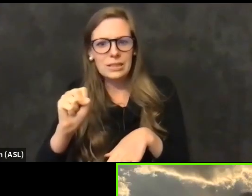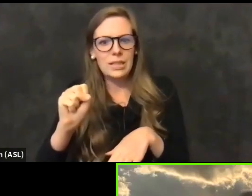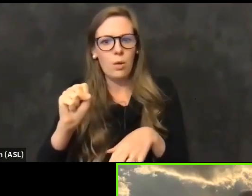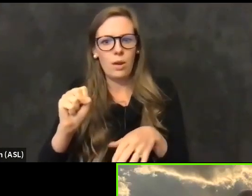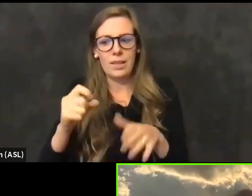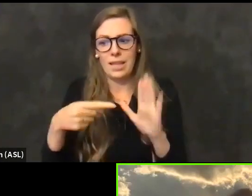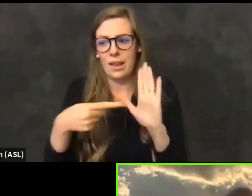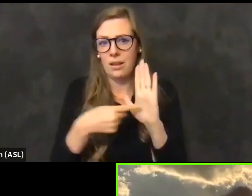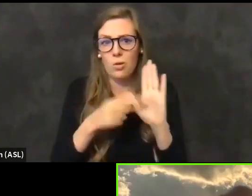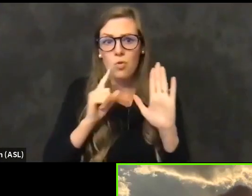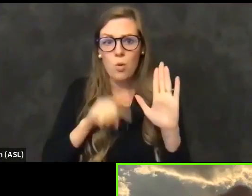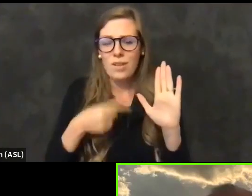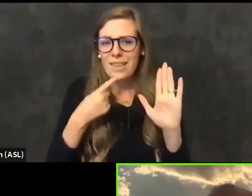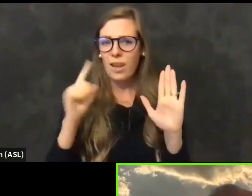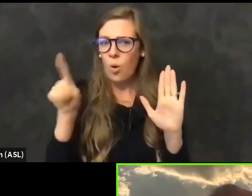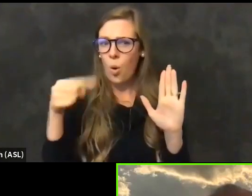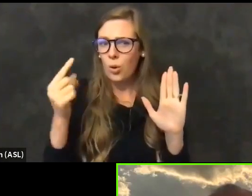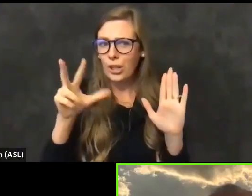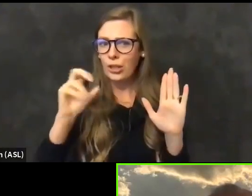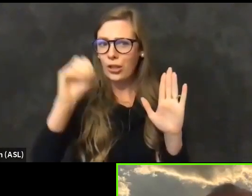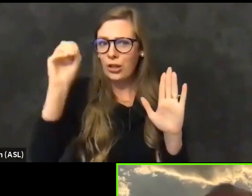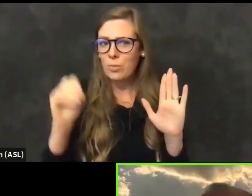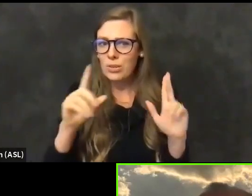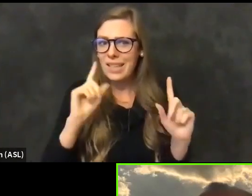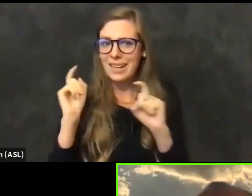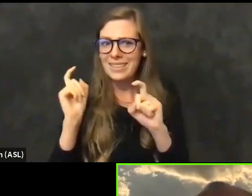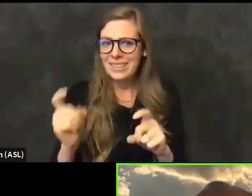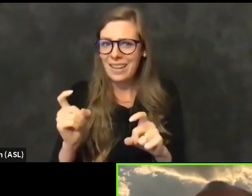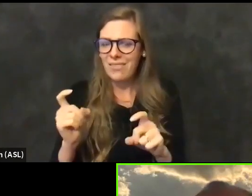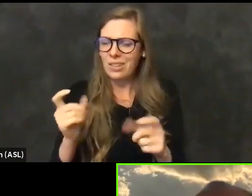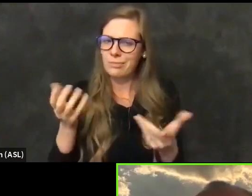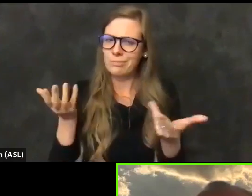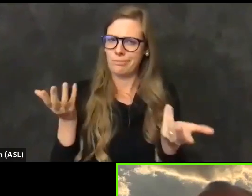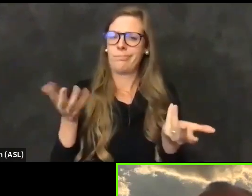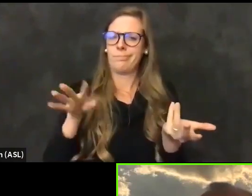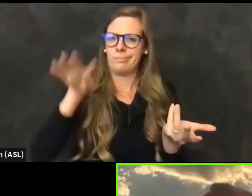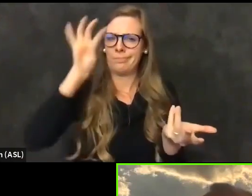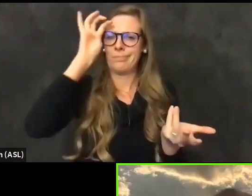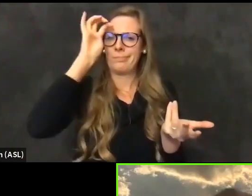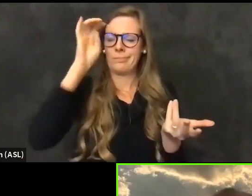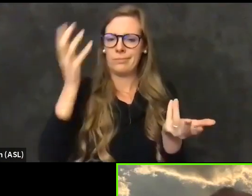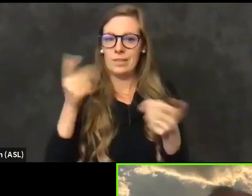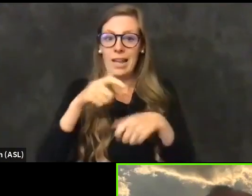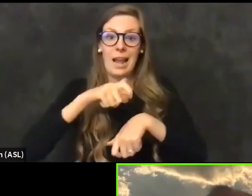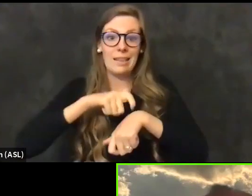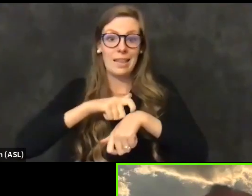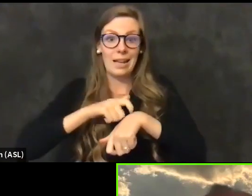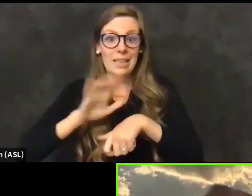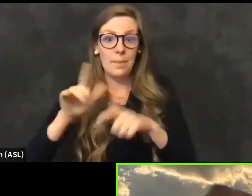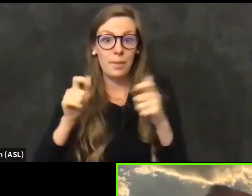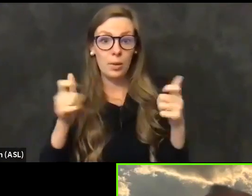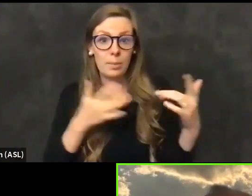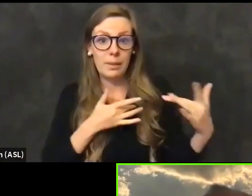hey, we're seeing only 30 percent allocation of actually going in arms. And at that point, their biggest concern was, is that it wasn't